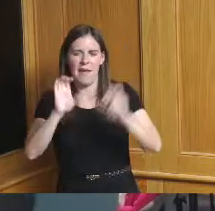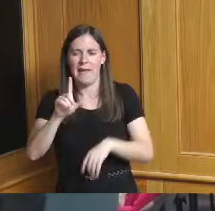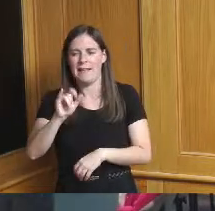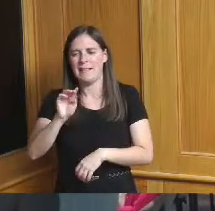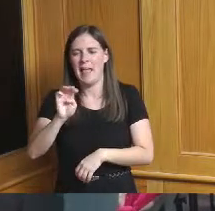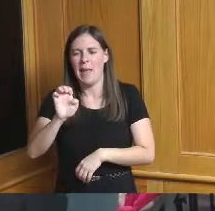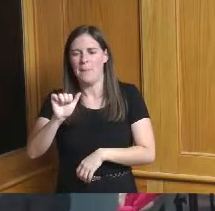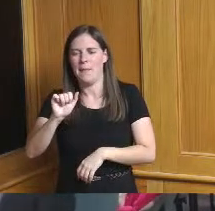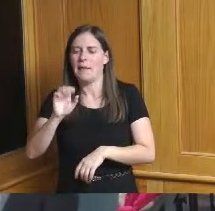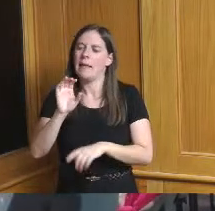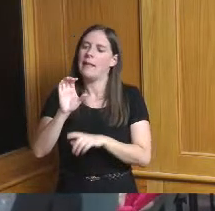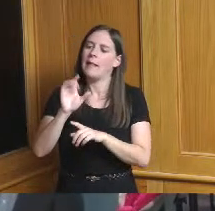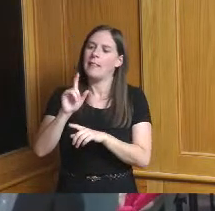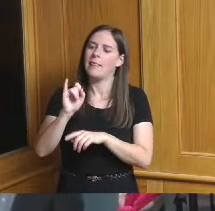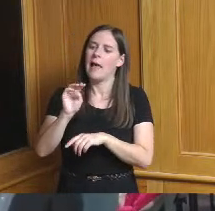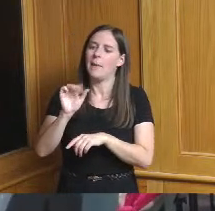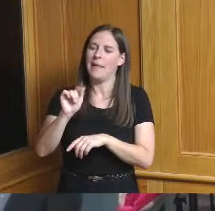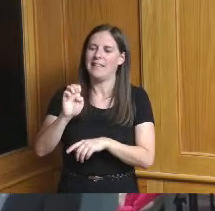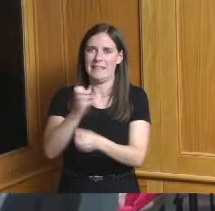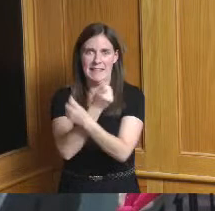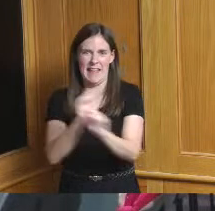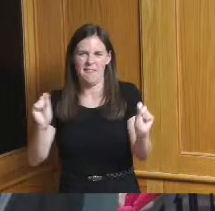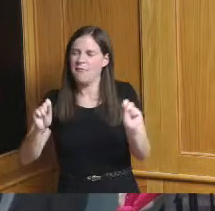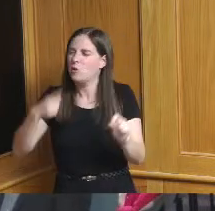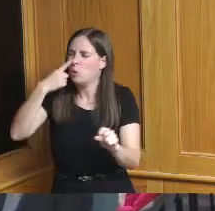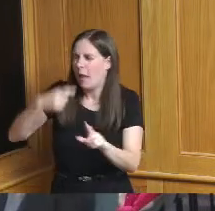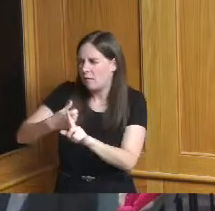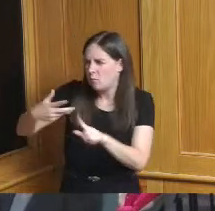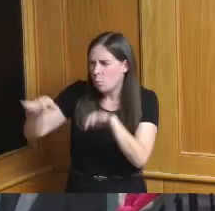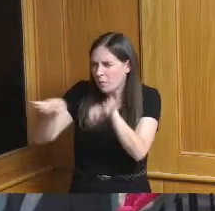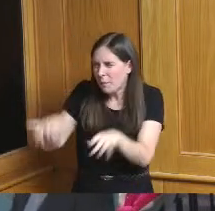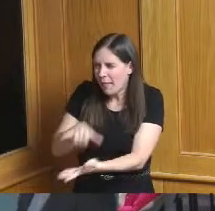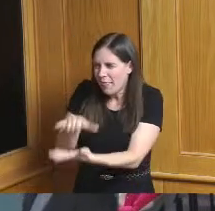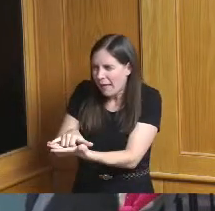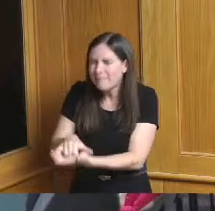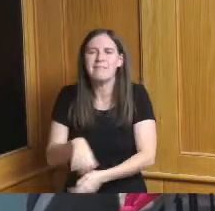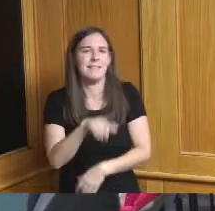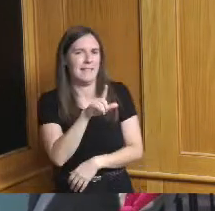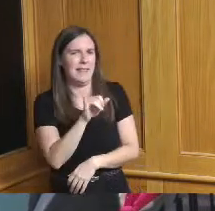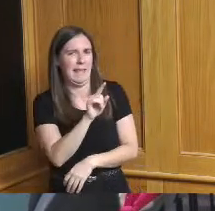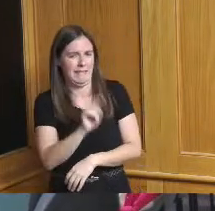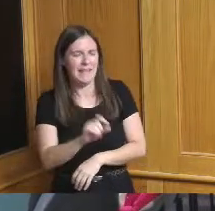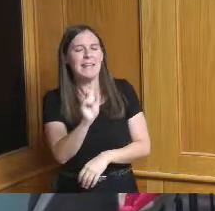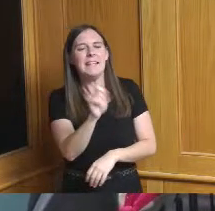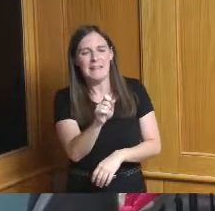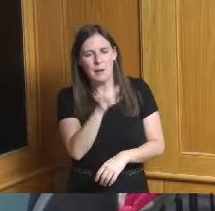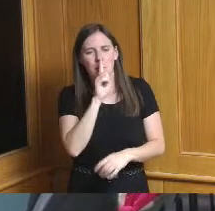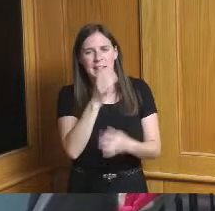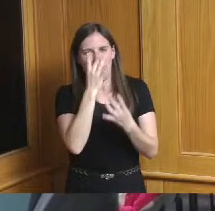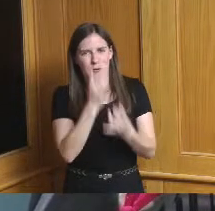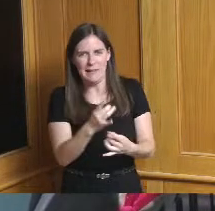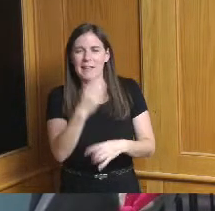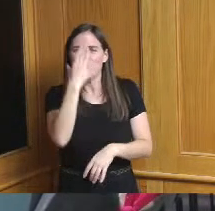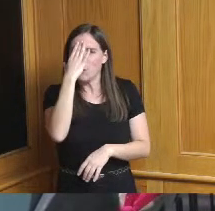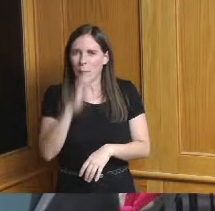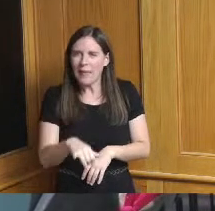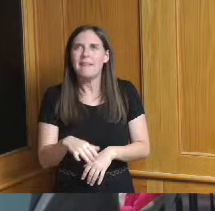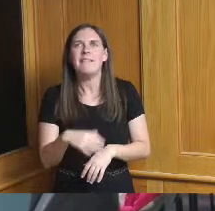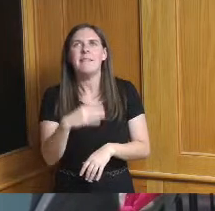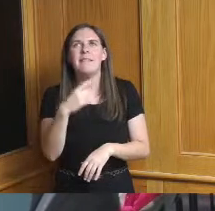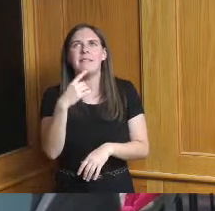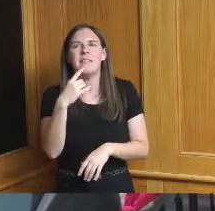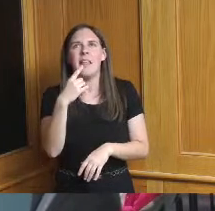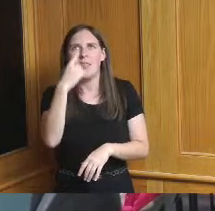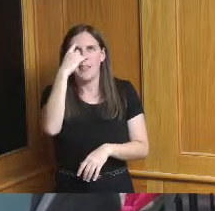a little bit so I can make sure yes it's really interesting so there are I think and I'm I am not